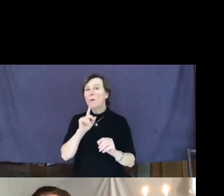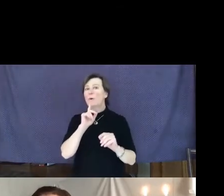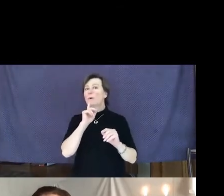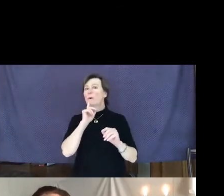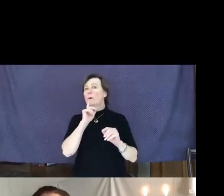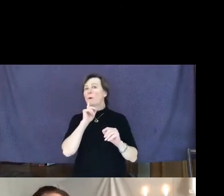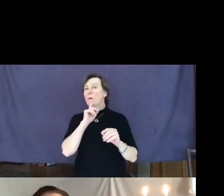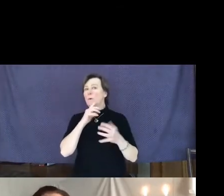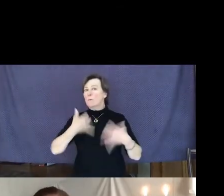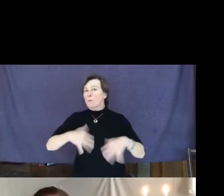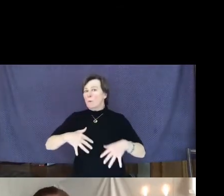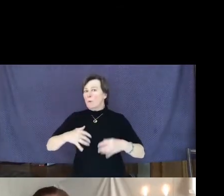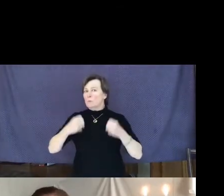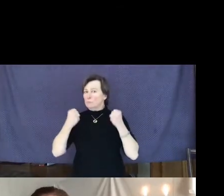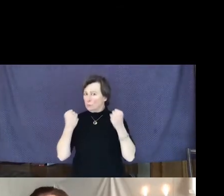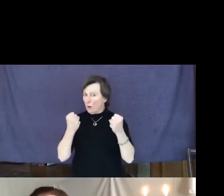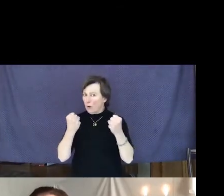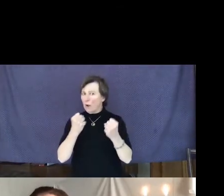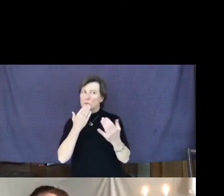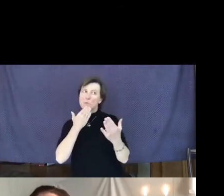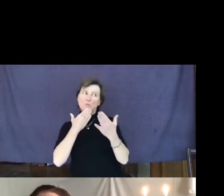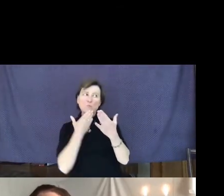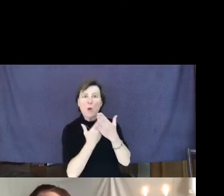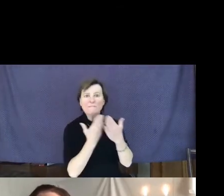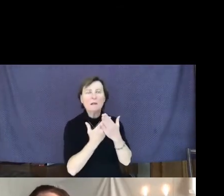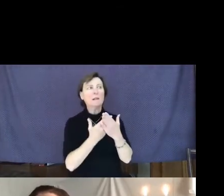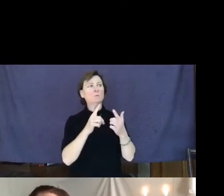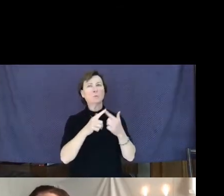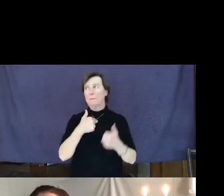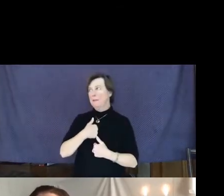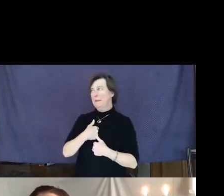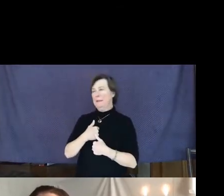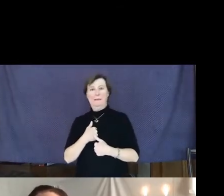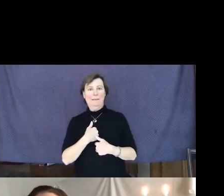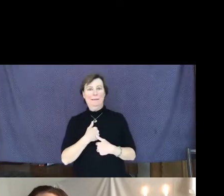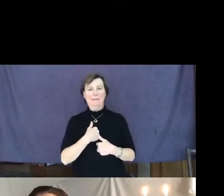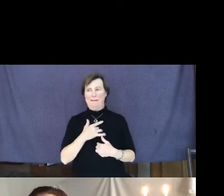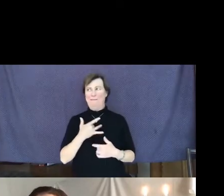about how grateful they were and for some reason it seemed surprising to them